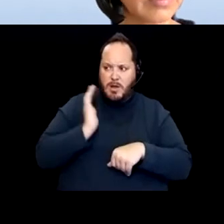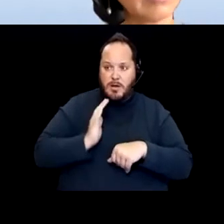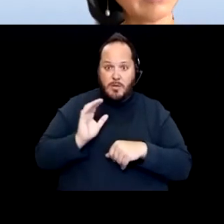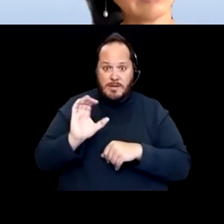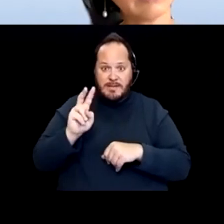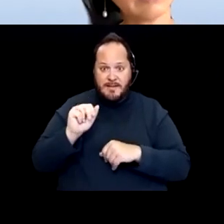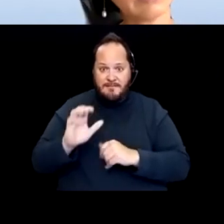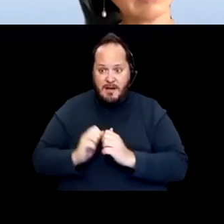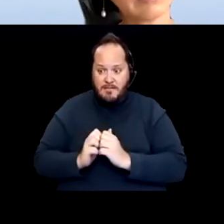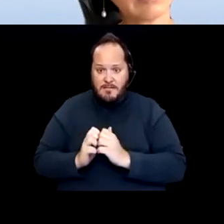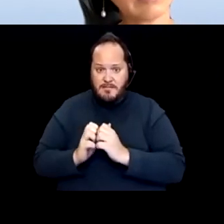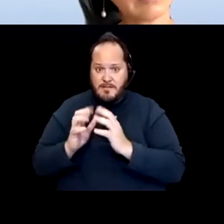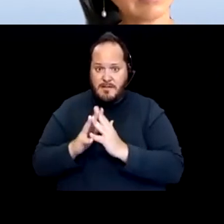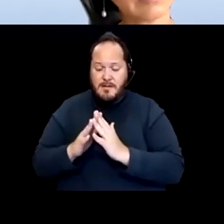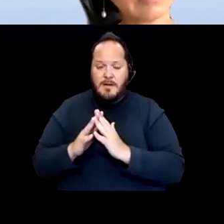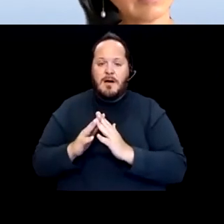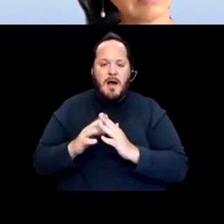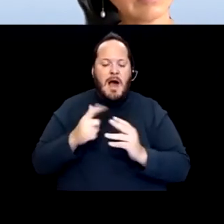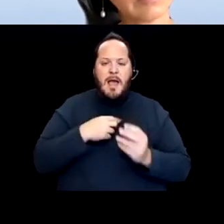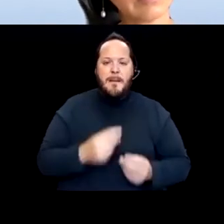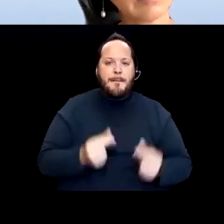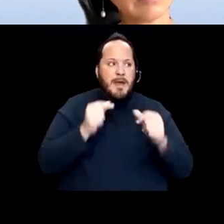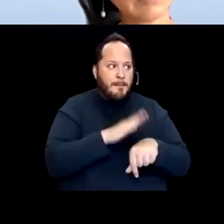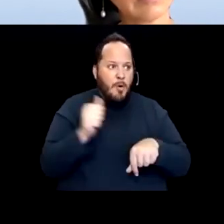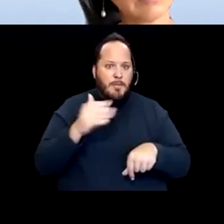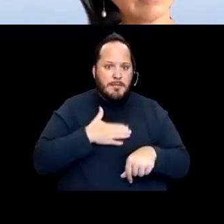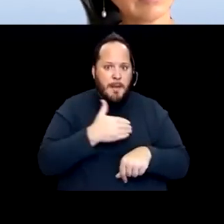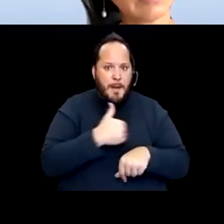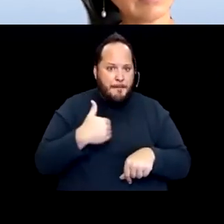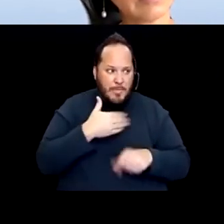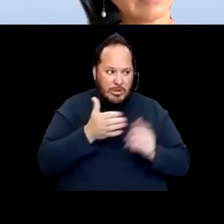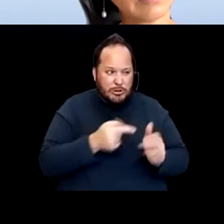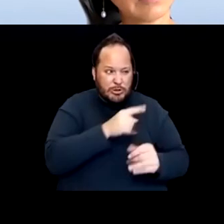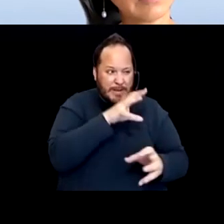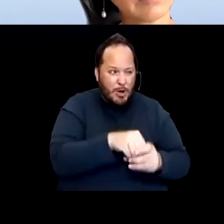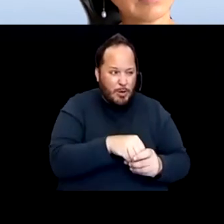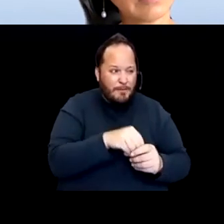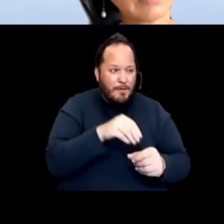I immediately mobilized my members to get active in their local vaccine committees too.